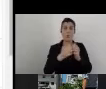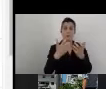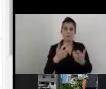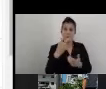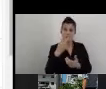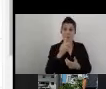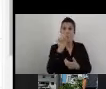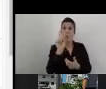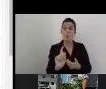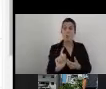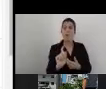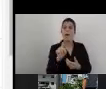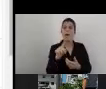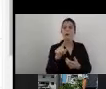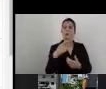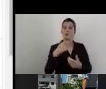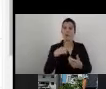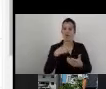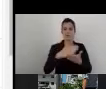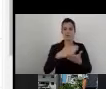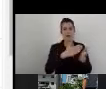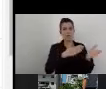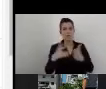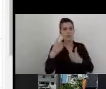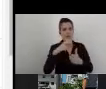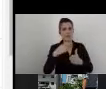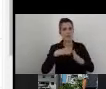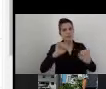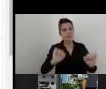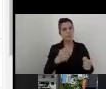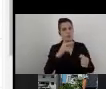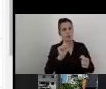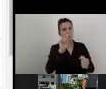I will put more efforts regarding that in the accessibility implementation and